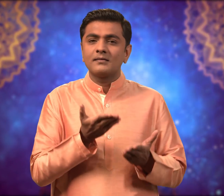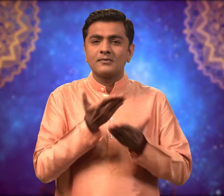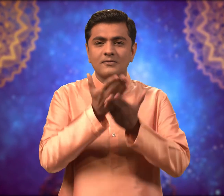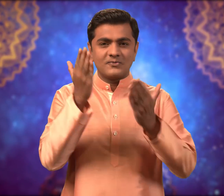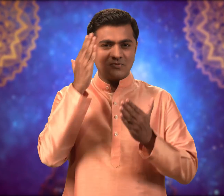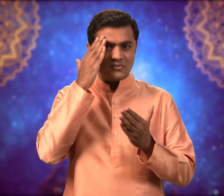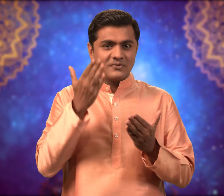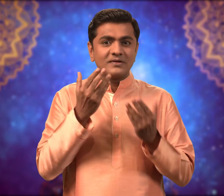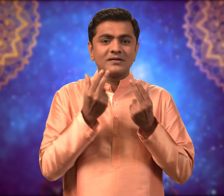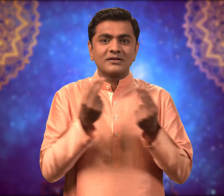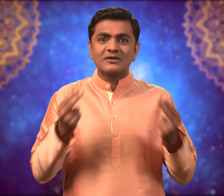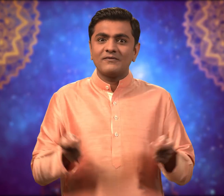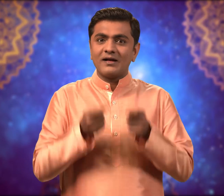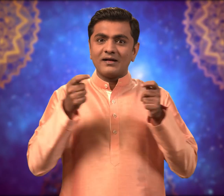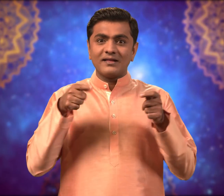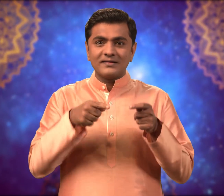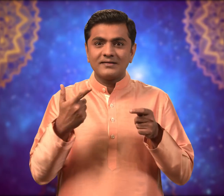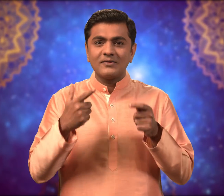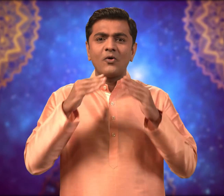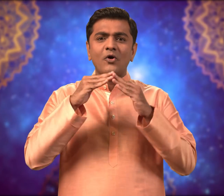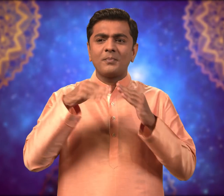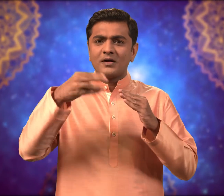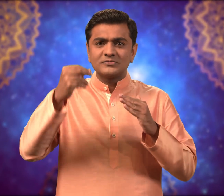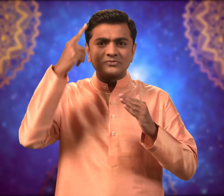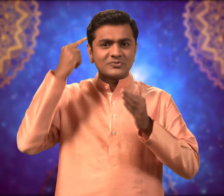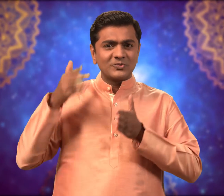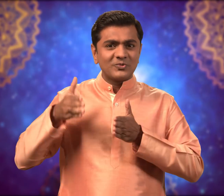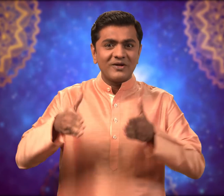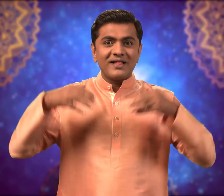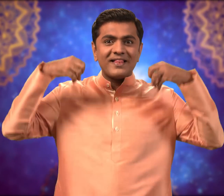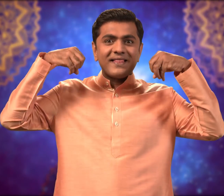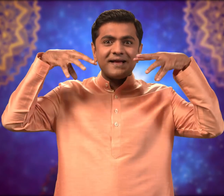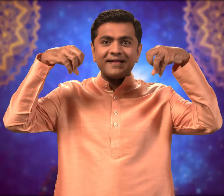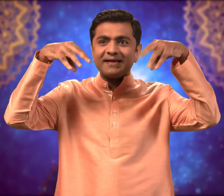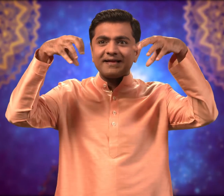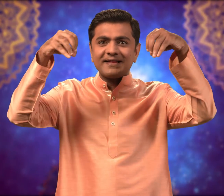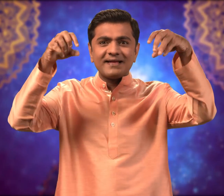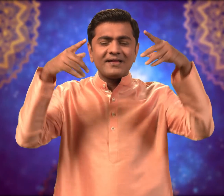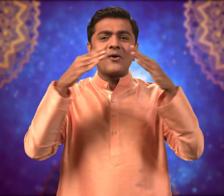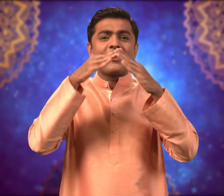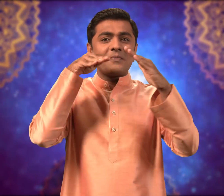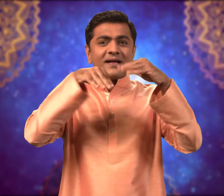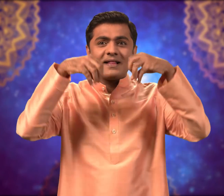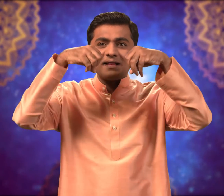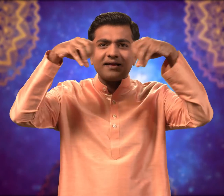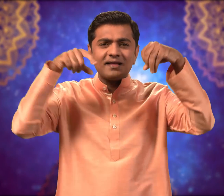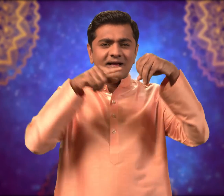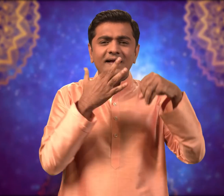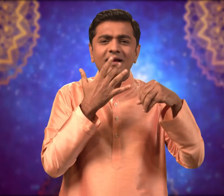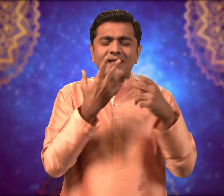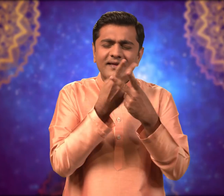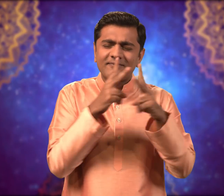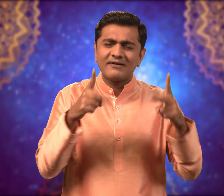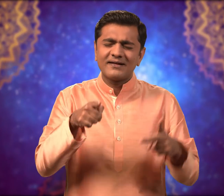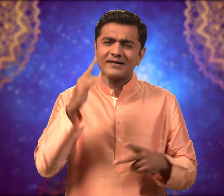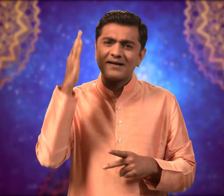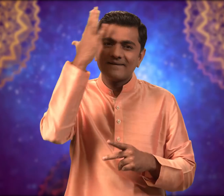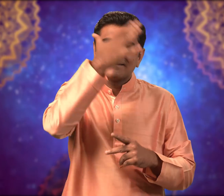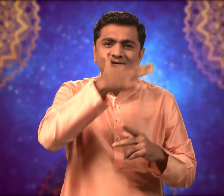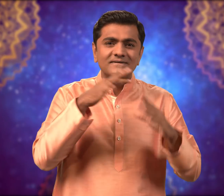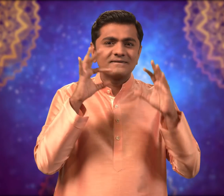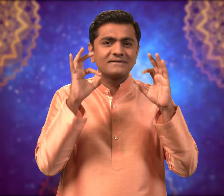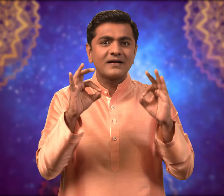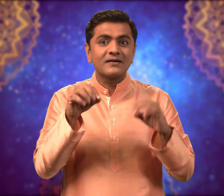On Diwali people put beautiful lights in their house and on the streets as well.